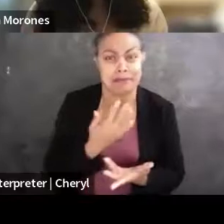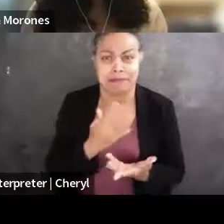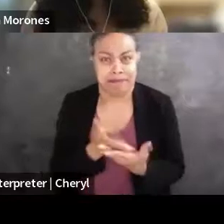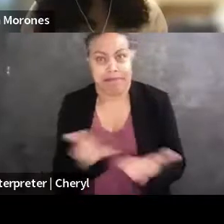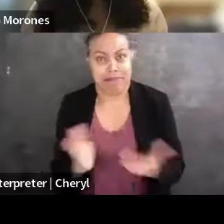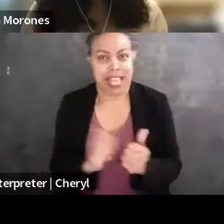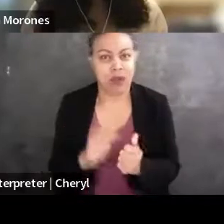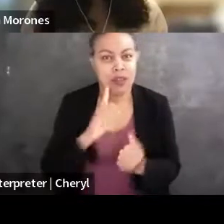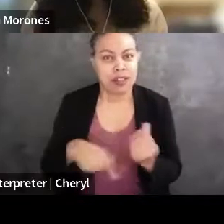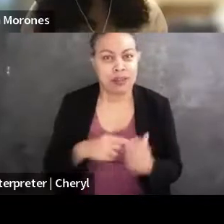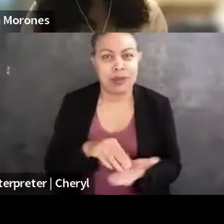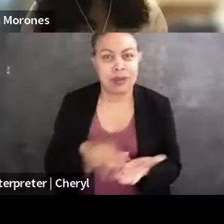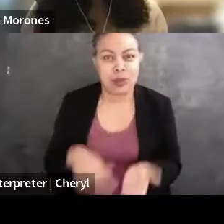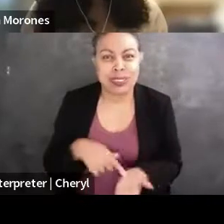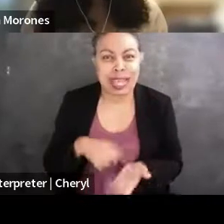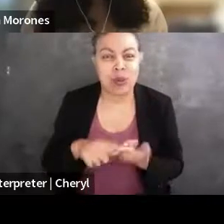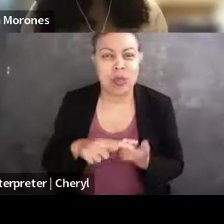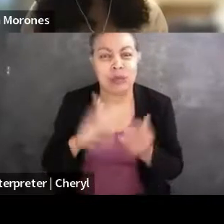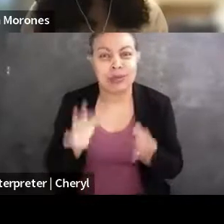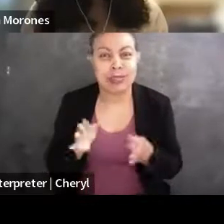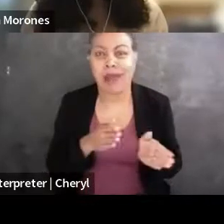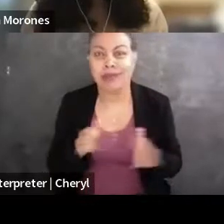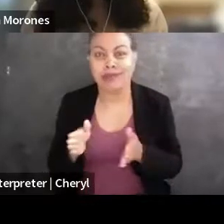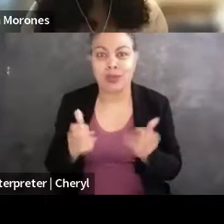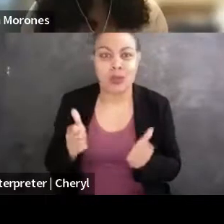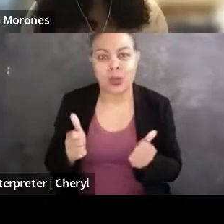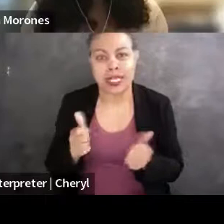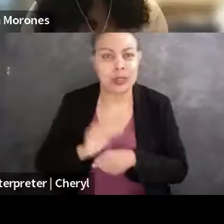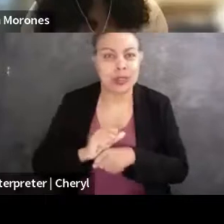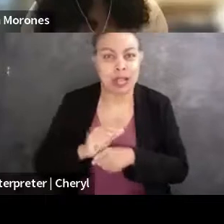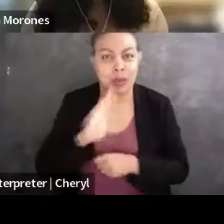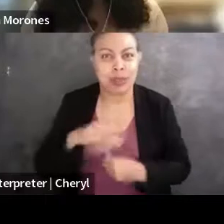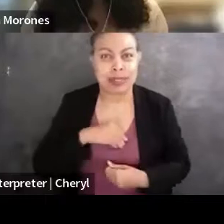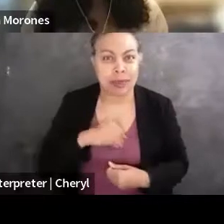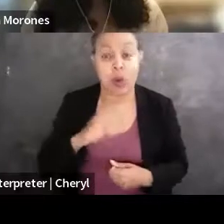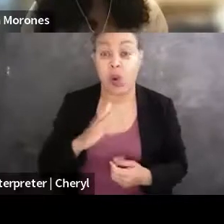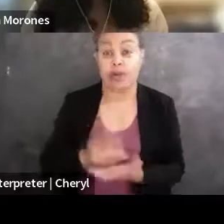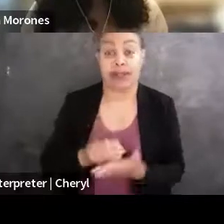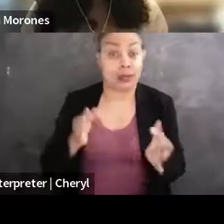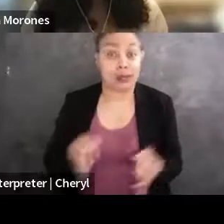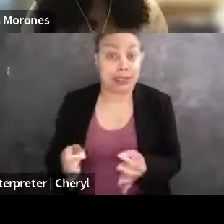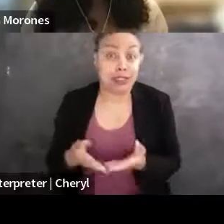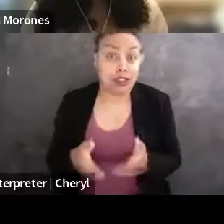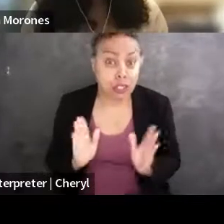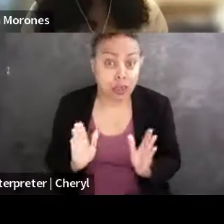when they were sort of figuring out their careers or about sort of financial decision-making more generally and how it impacted their choices 'cause I think